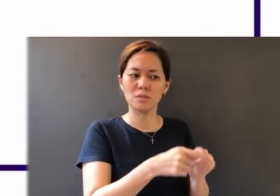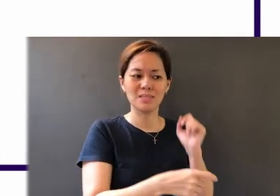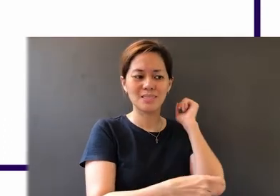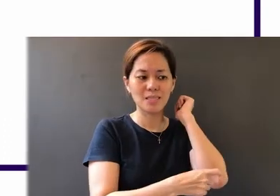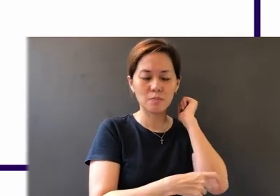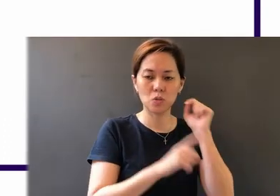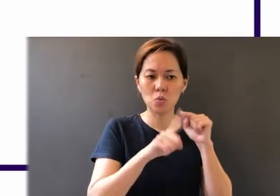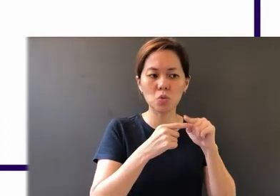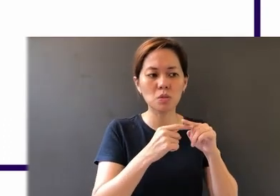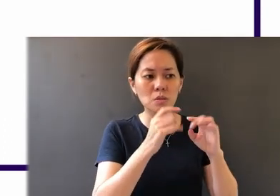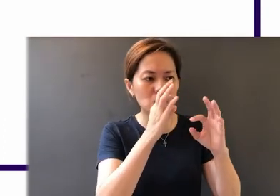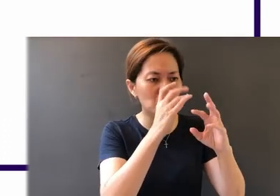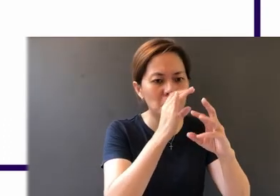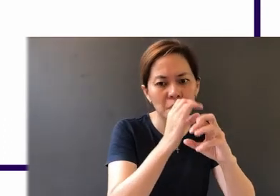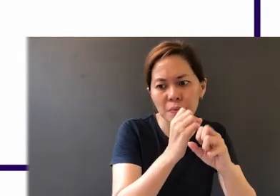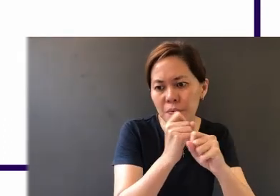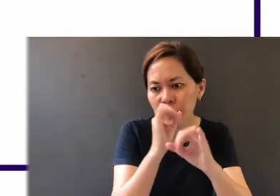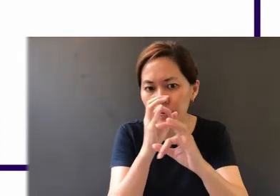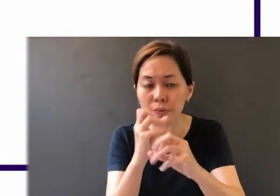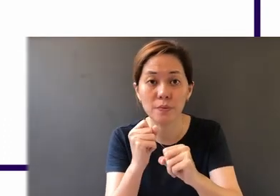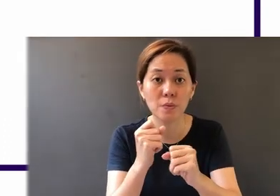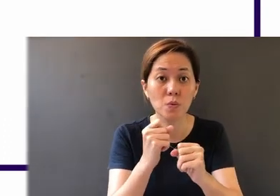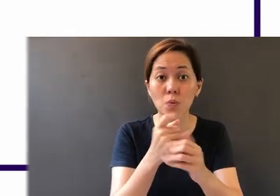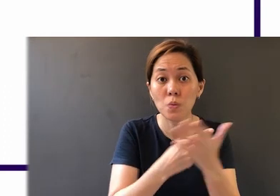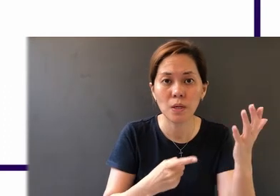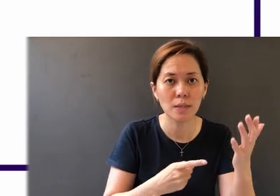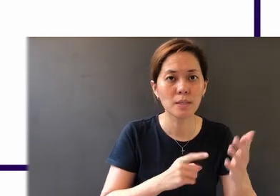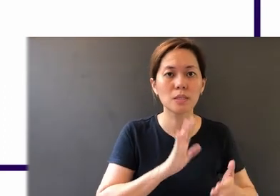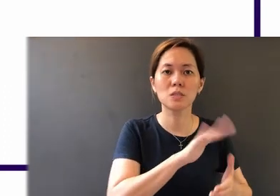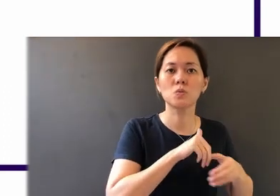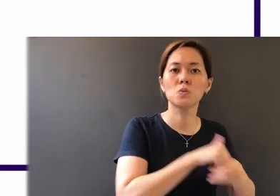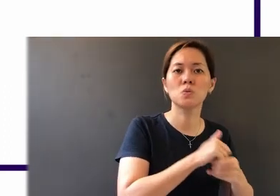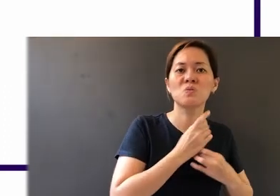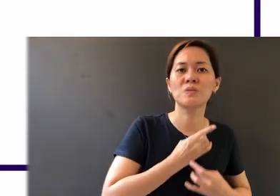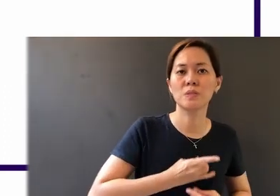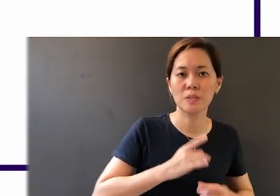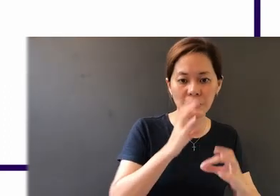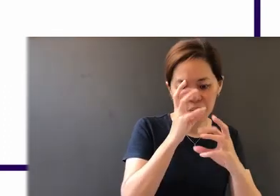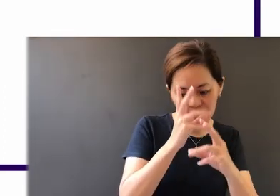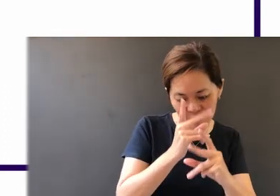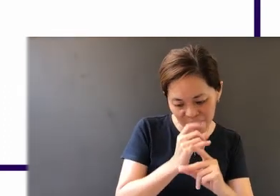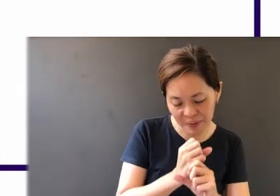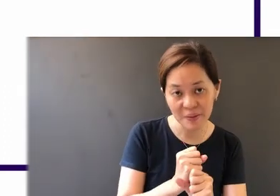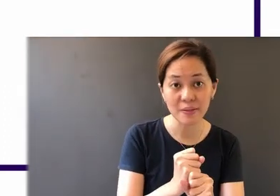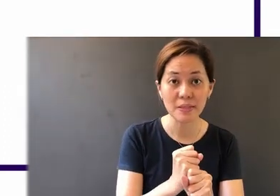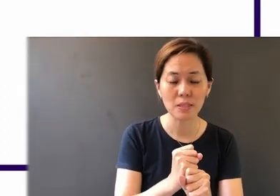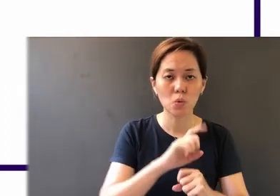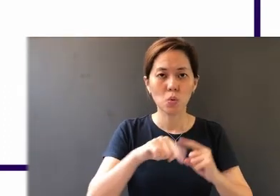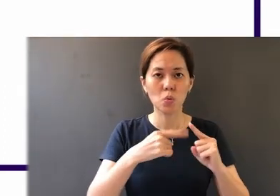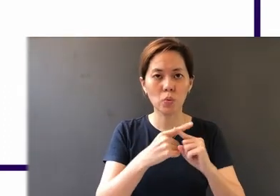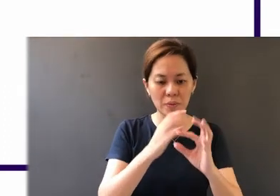and enticed by his own desire. Then desire when it has conceived